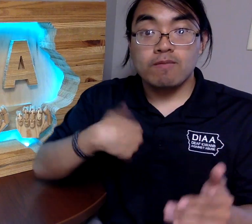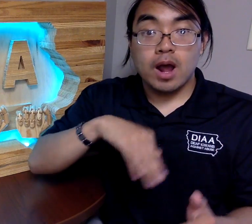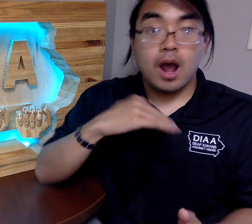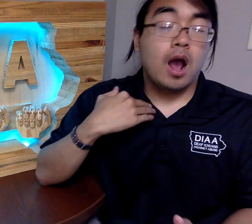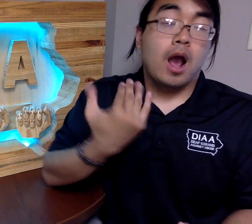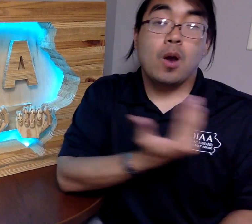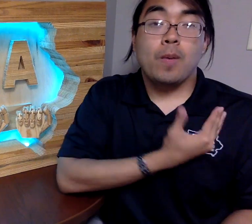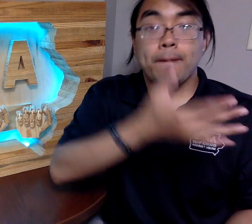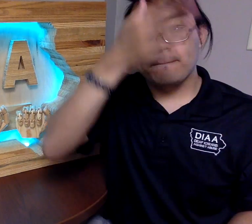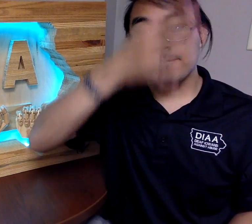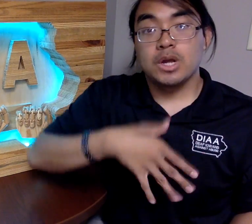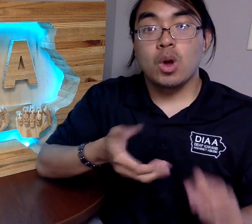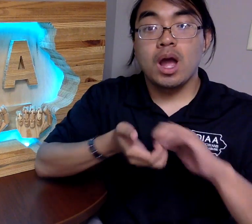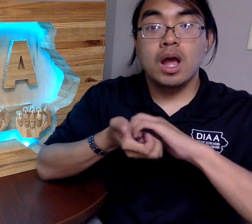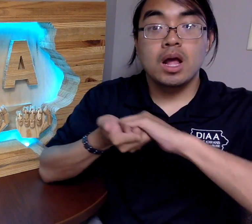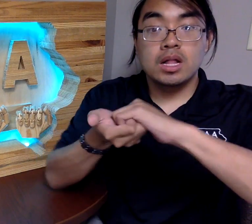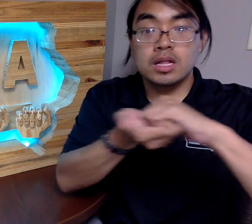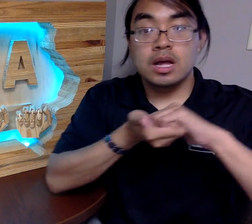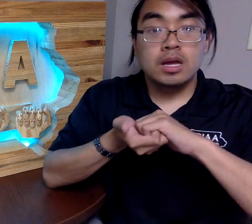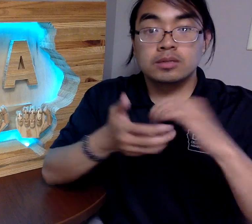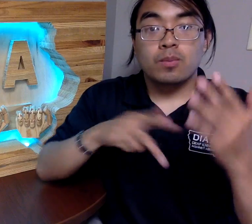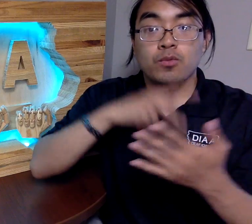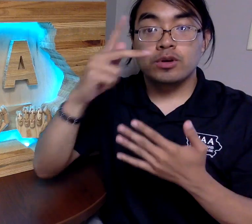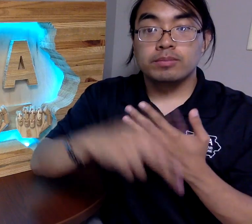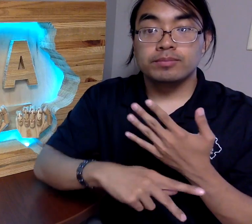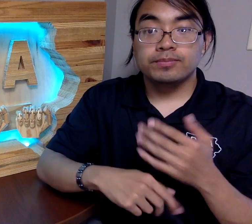and be part of our Male Allies program